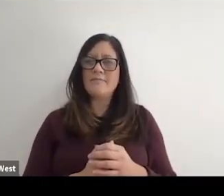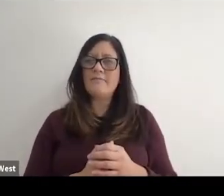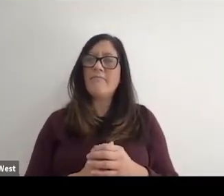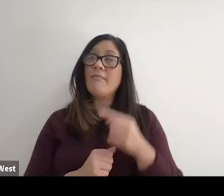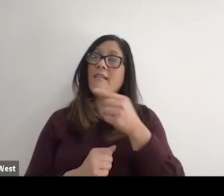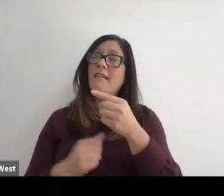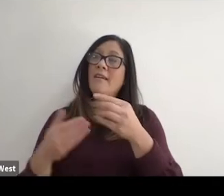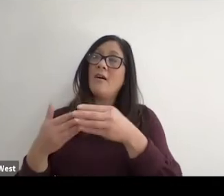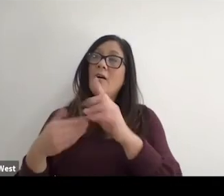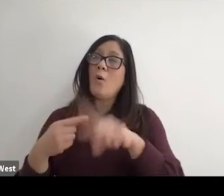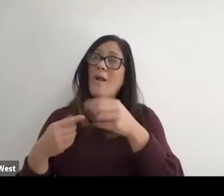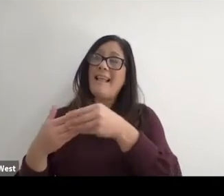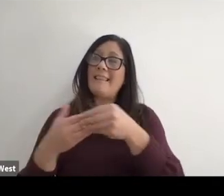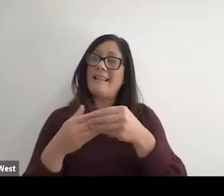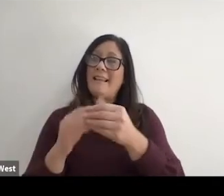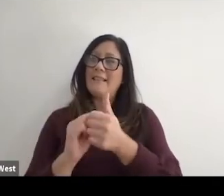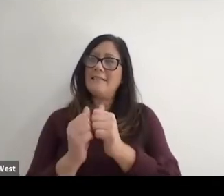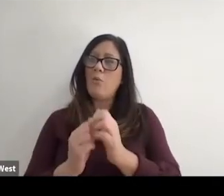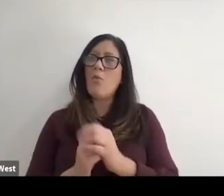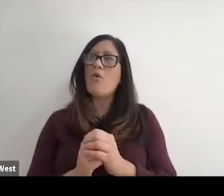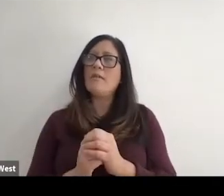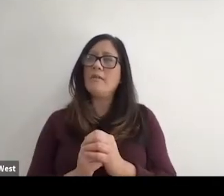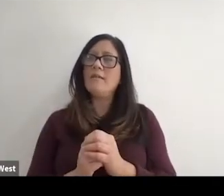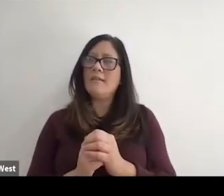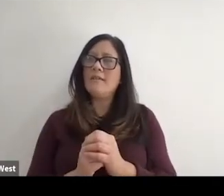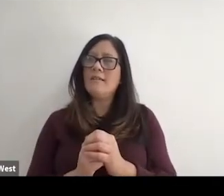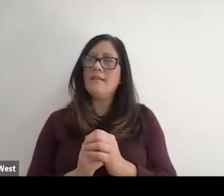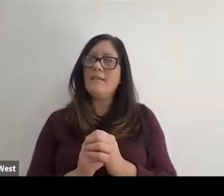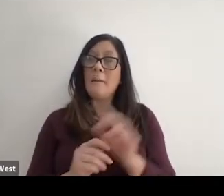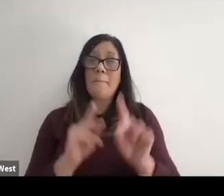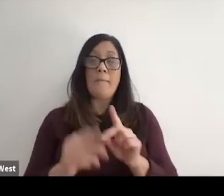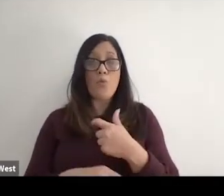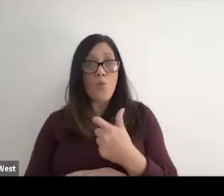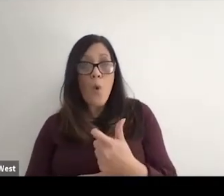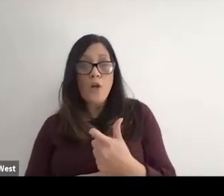it's the persons with disabilities that are now taking control of it.